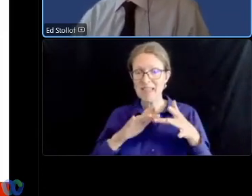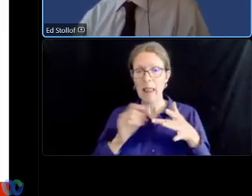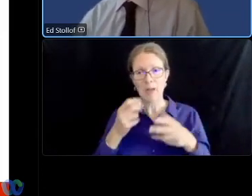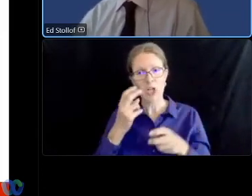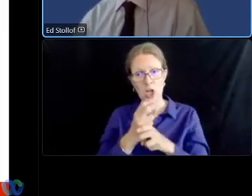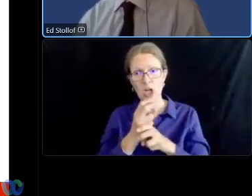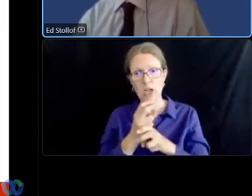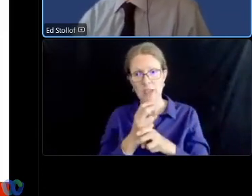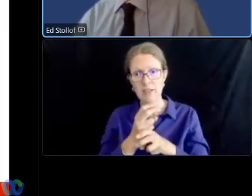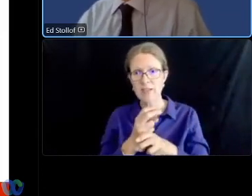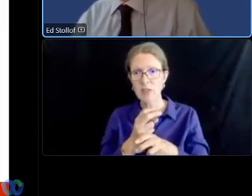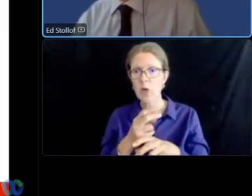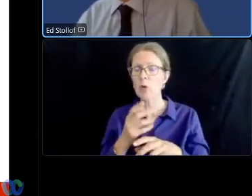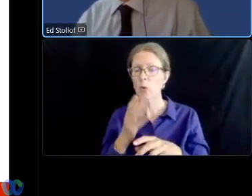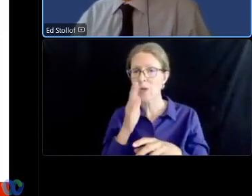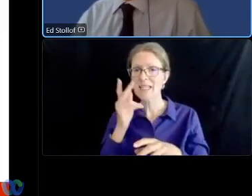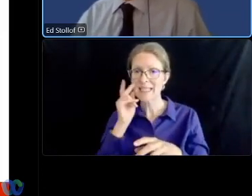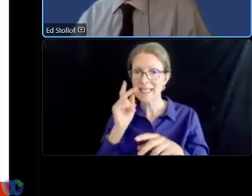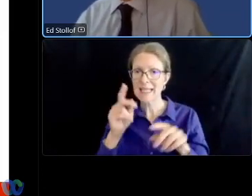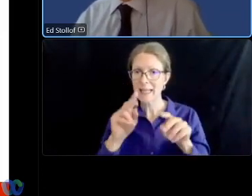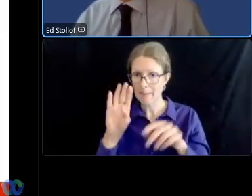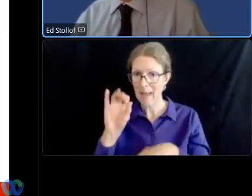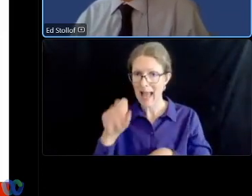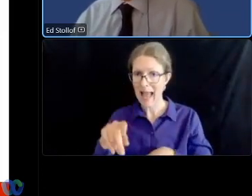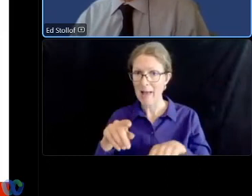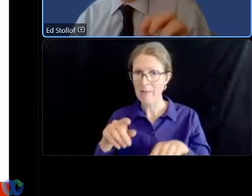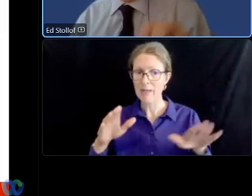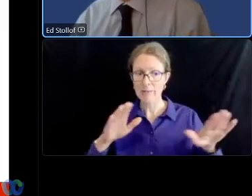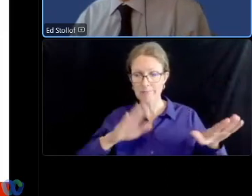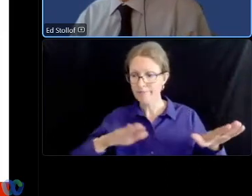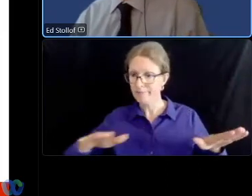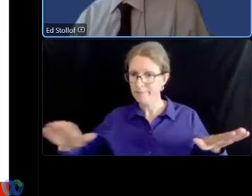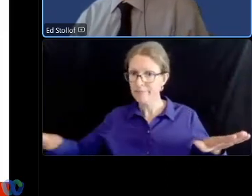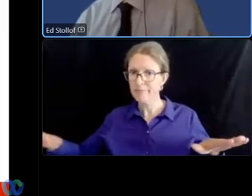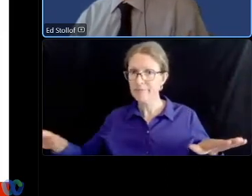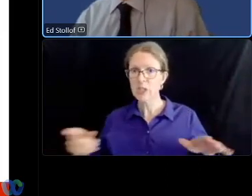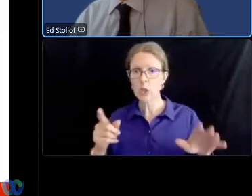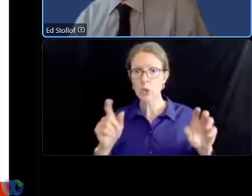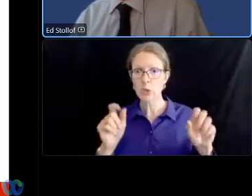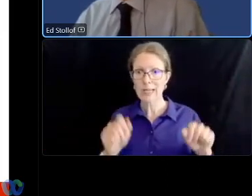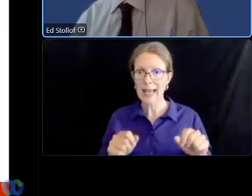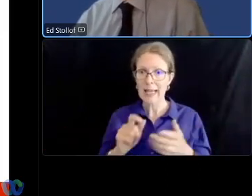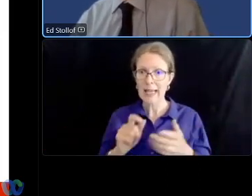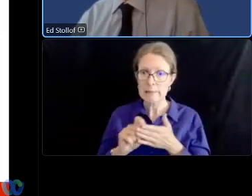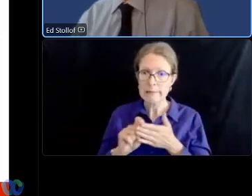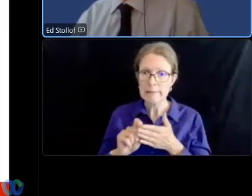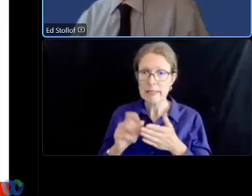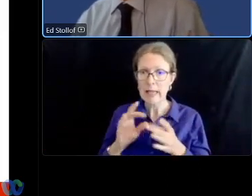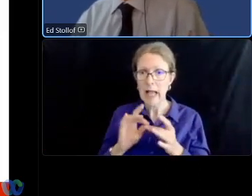the maps directly that will help us tremendously and again you'll be able to speak to all of the